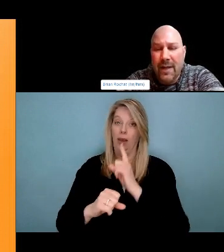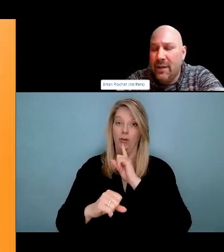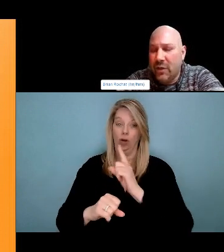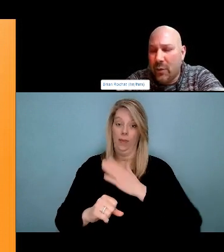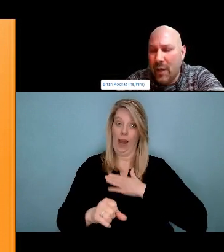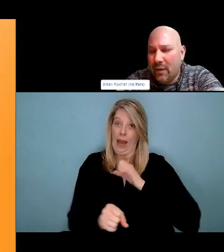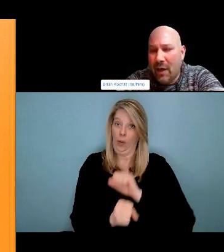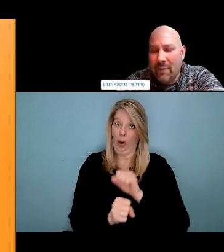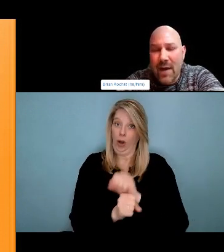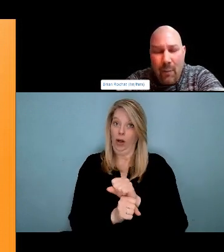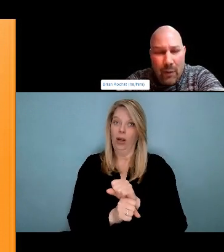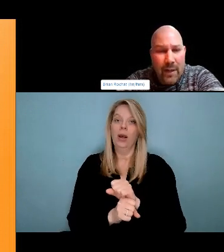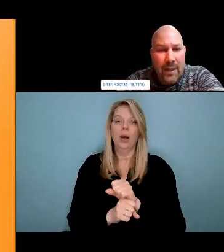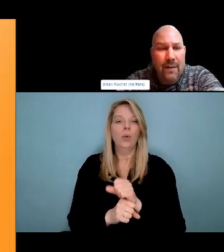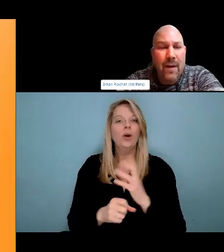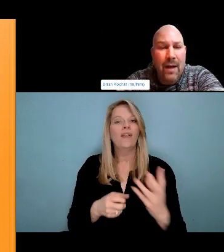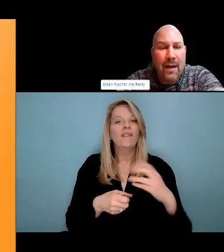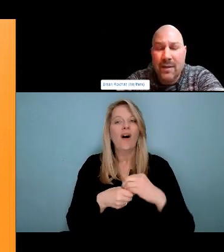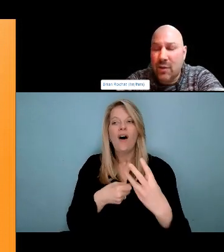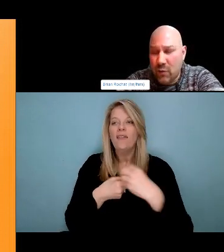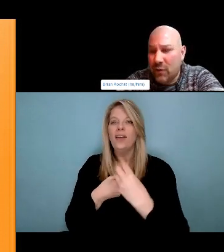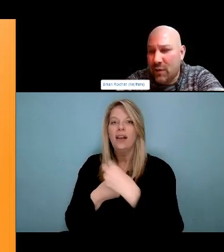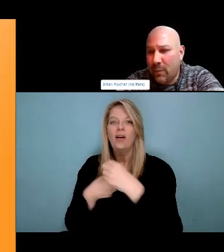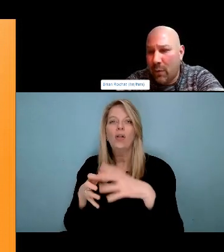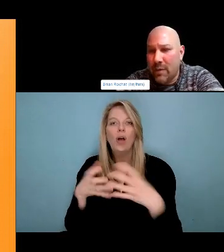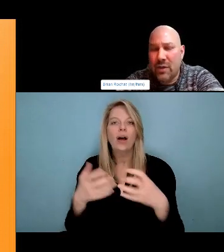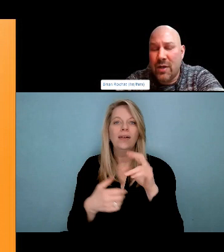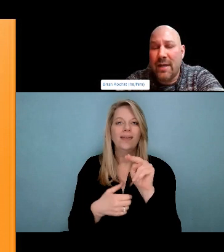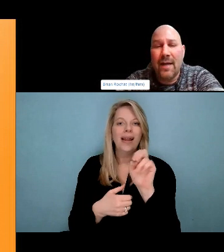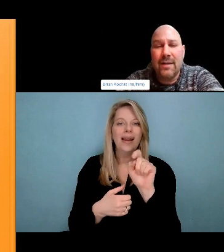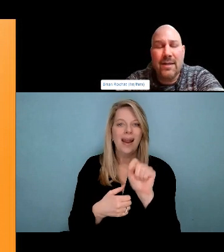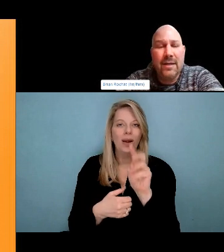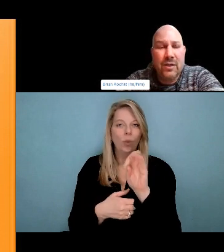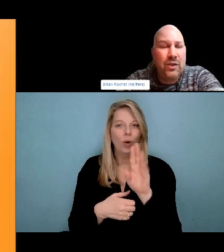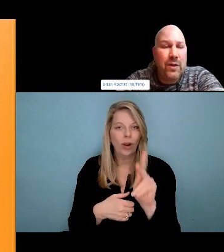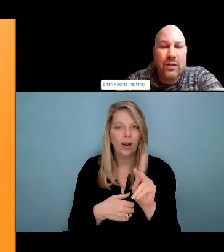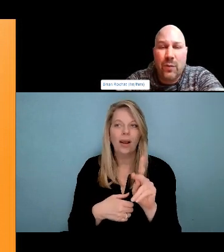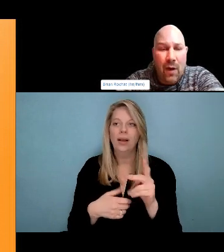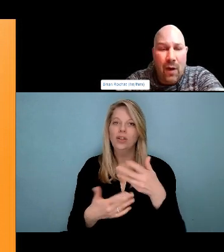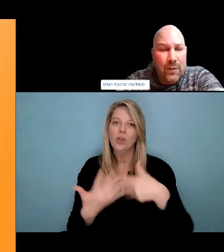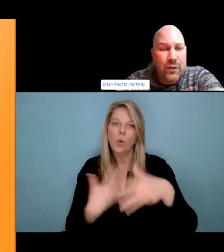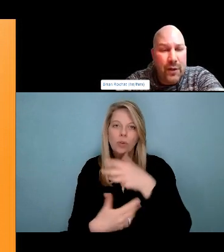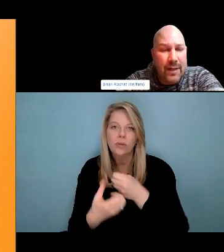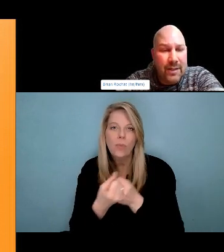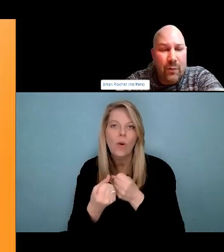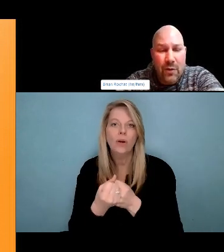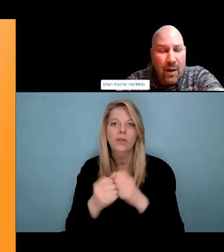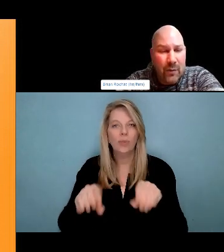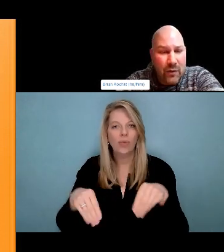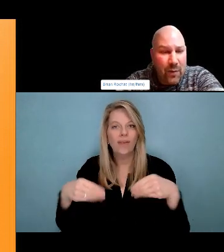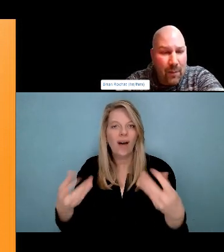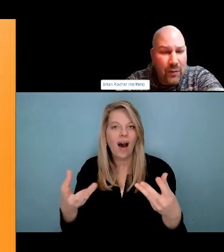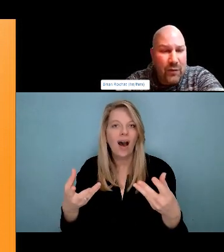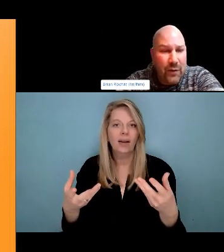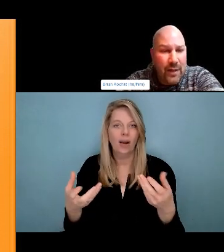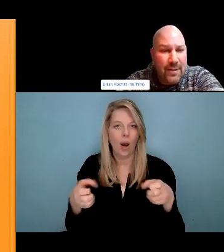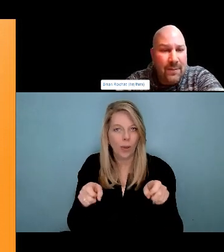Of course, that is a very valid, amazing, harm production movement that has brought us to where we are today. But we have to start in a place on these lines,